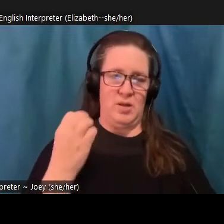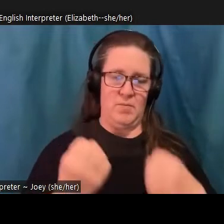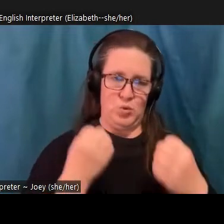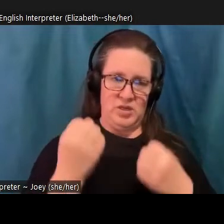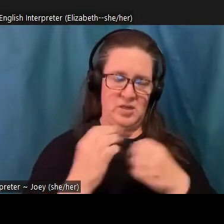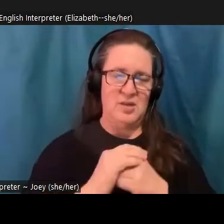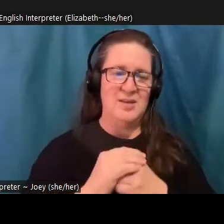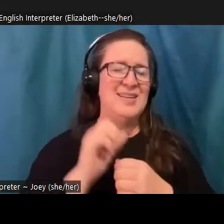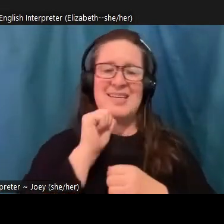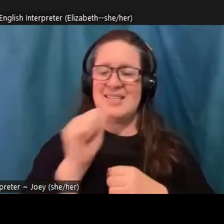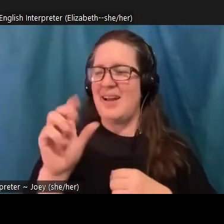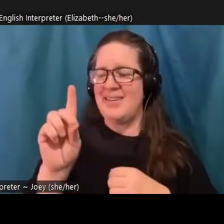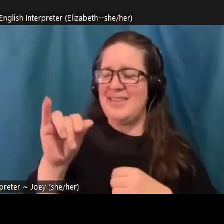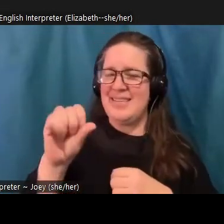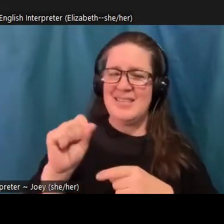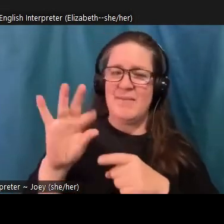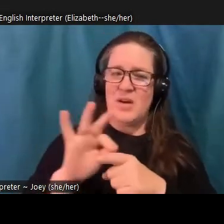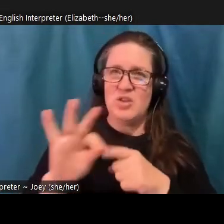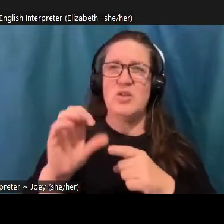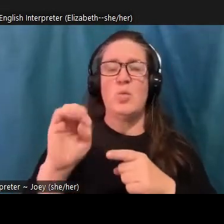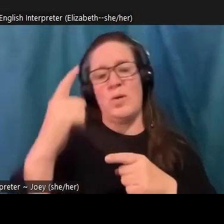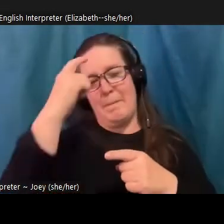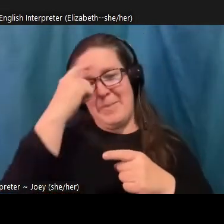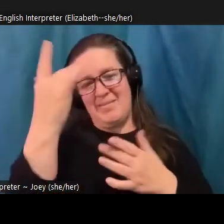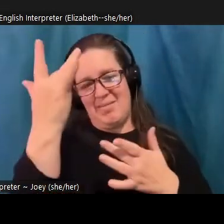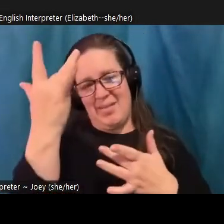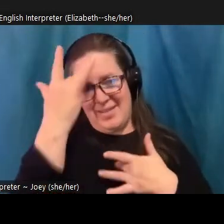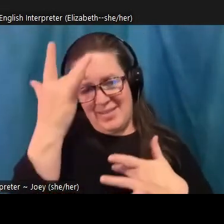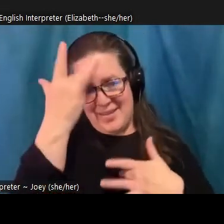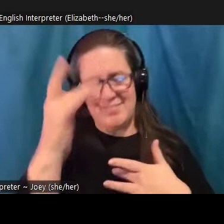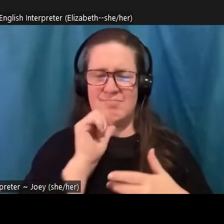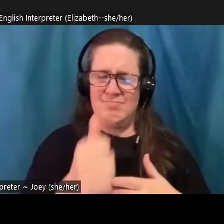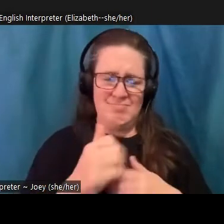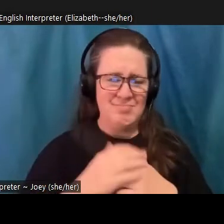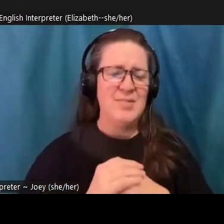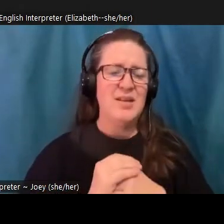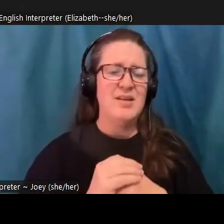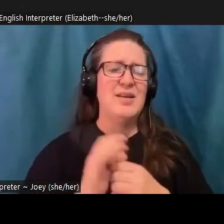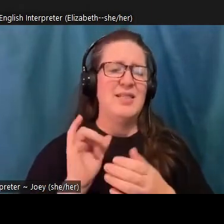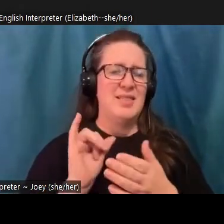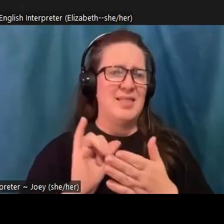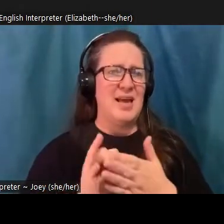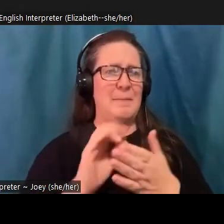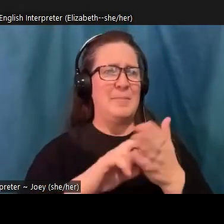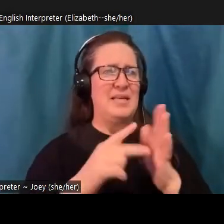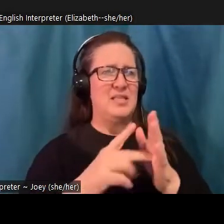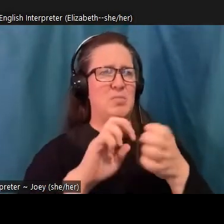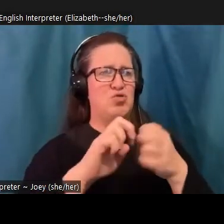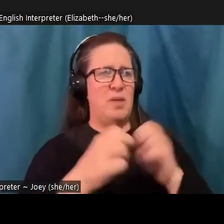dysfunction or worse, a mental illness. Right? That's locating the problem in the individual instead of the social structure.